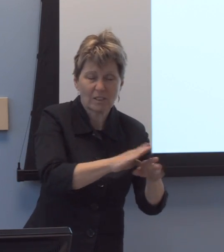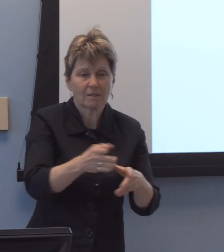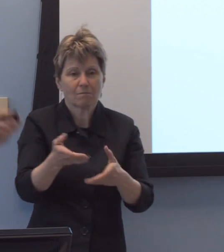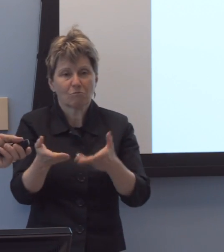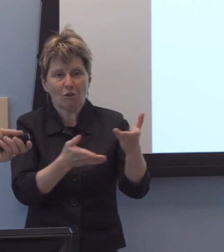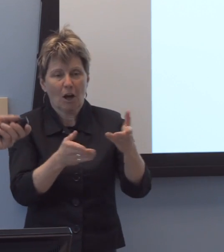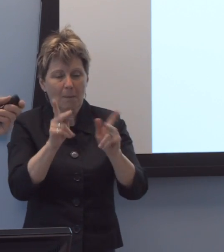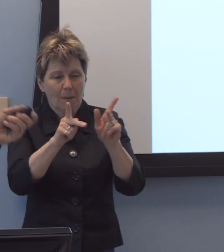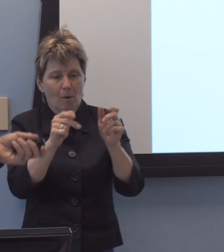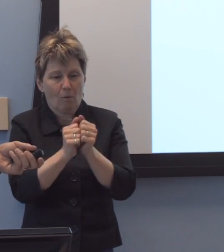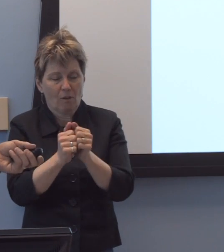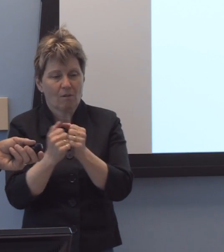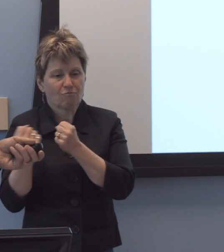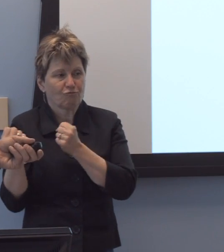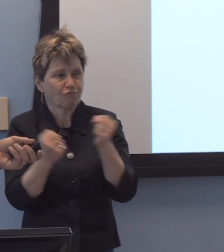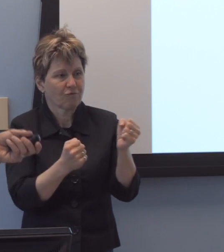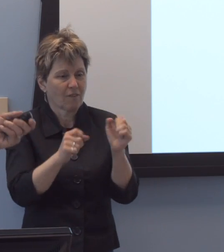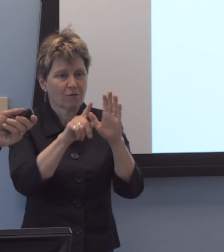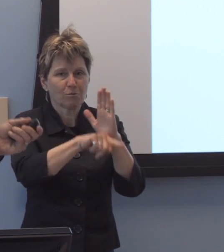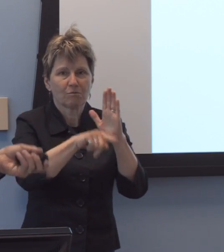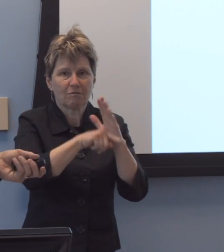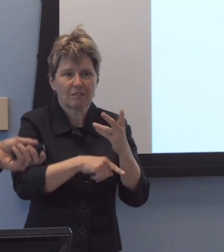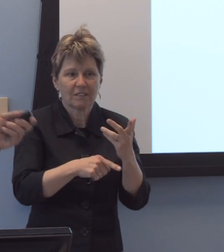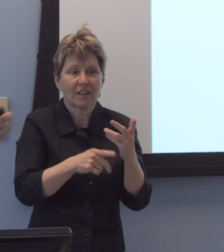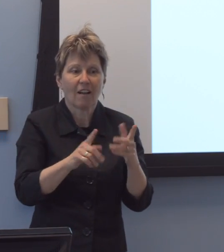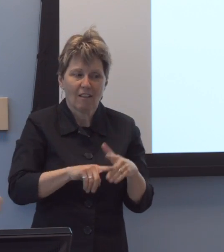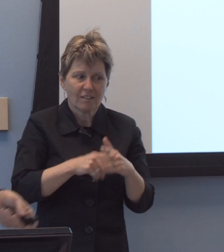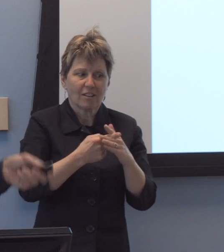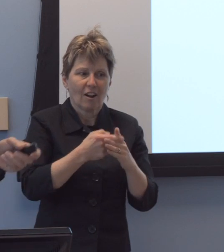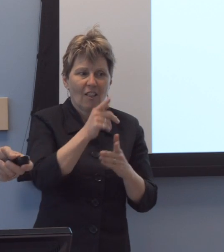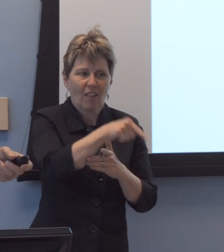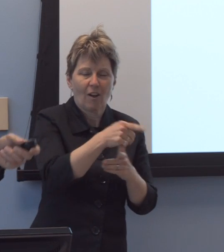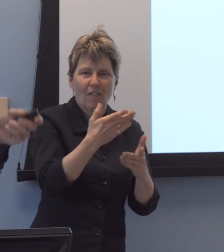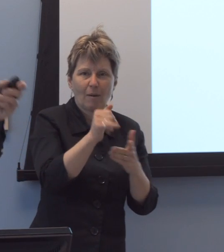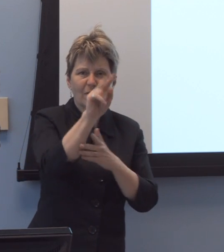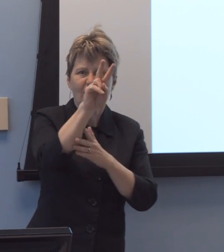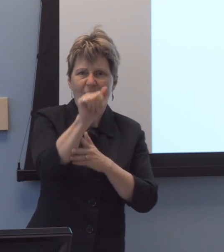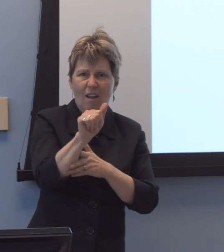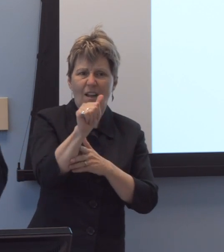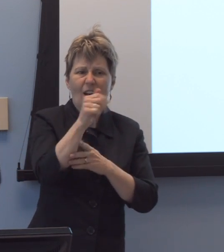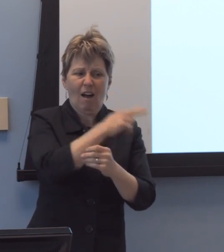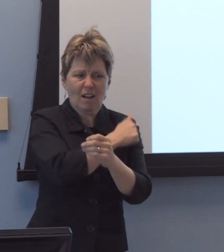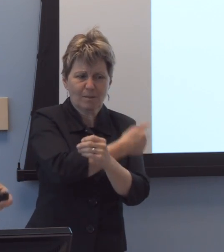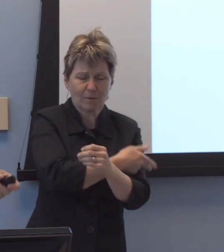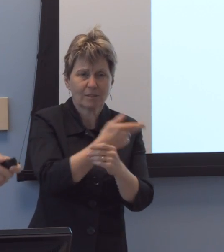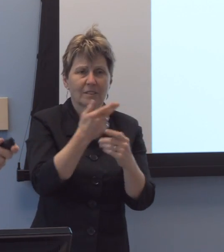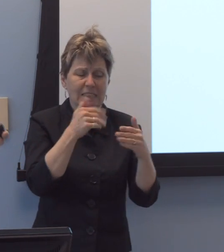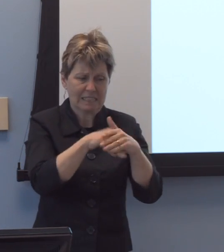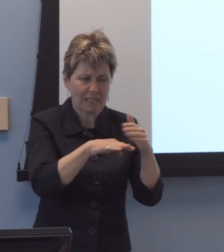they started because it was a VA hospital, it was accessible and they had individuals with disabilities. They closed the campus